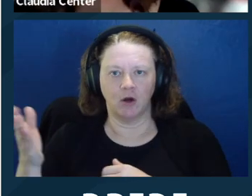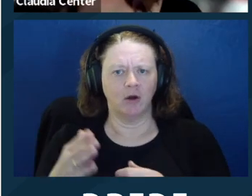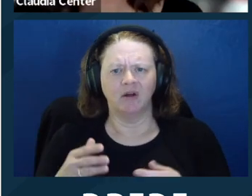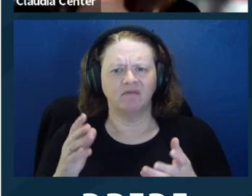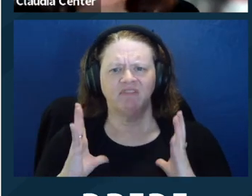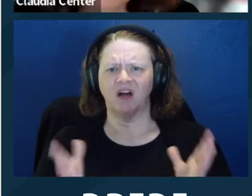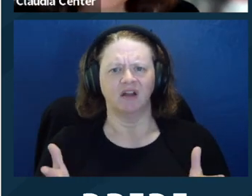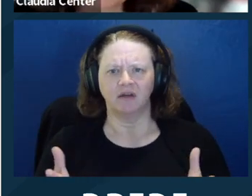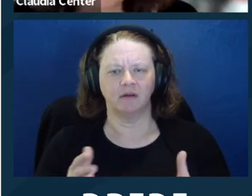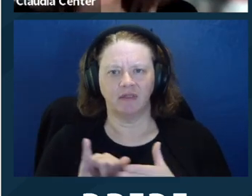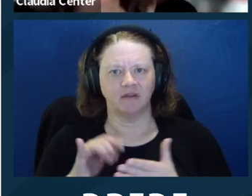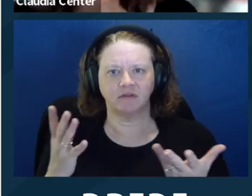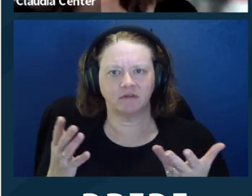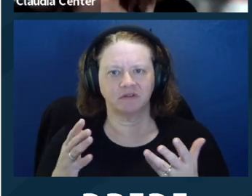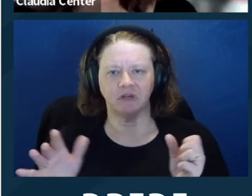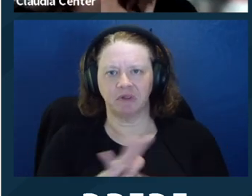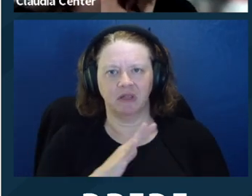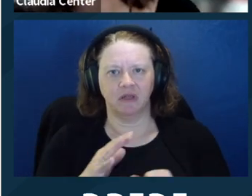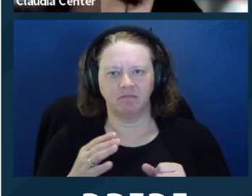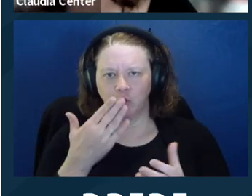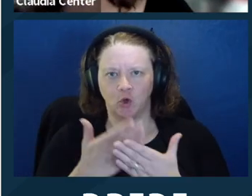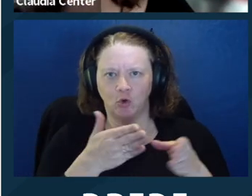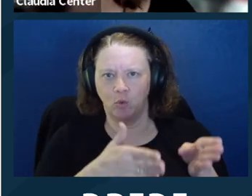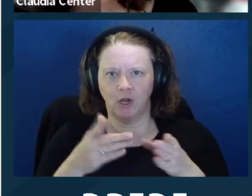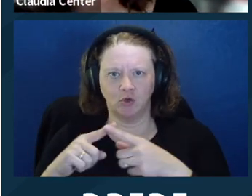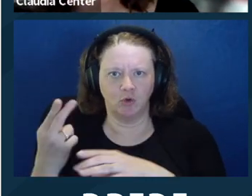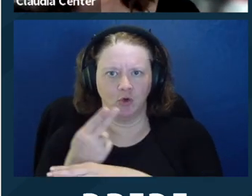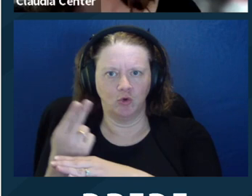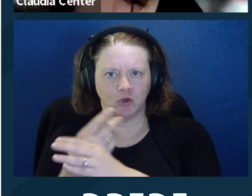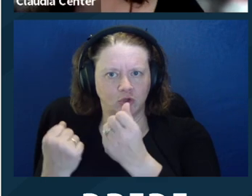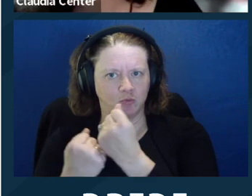appointment, because she's going to help me get there. She's going to drive me, yes, that's